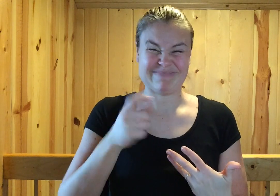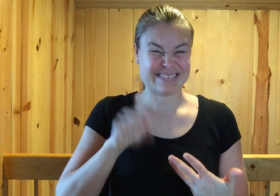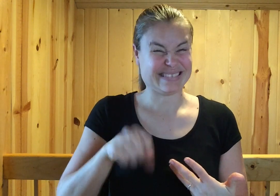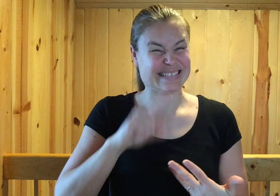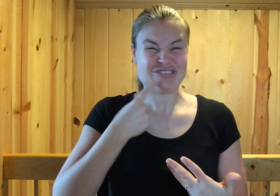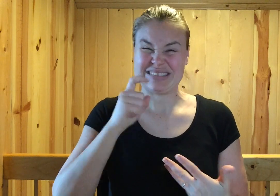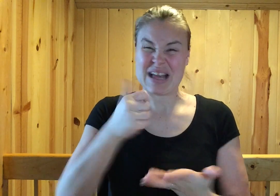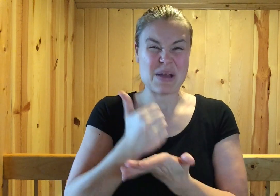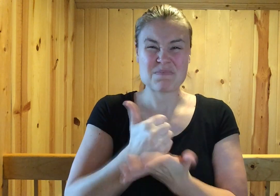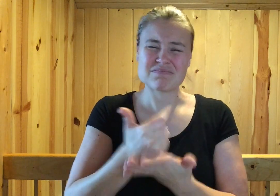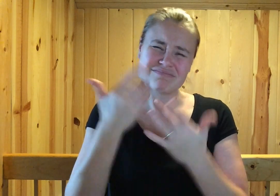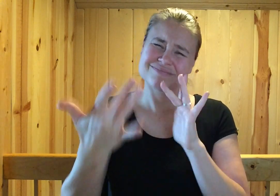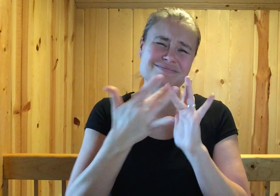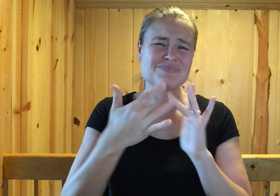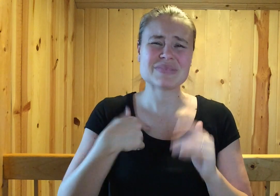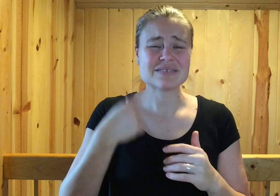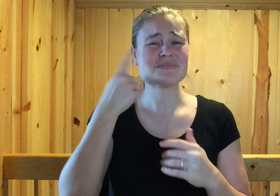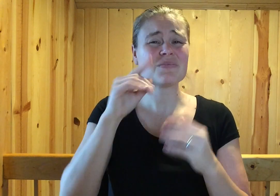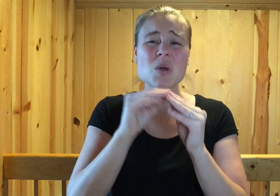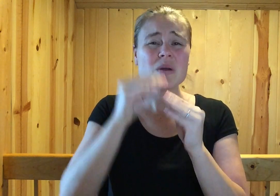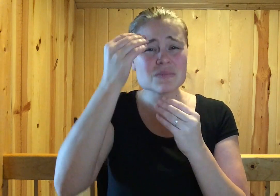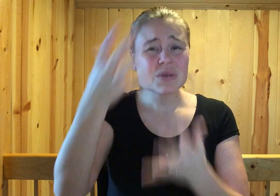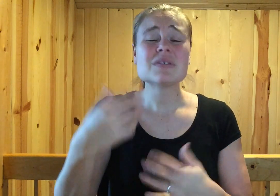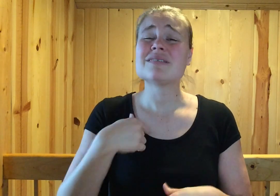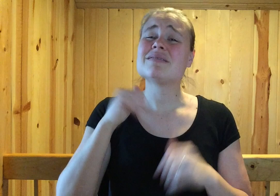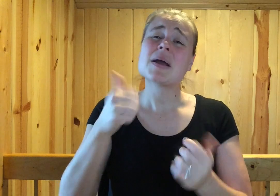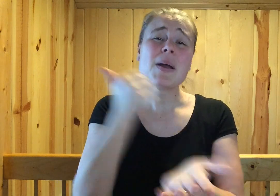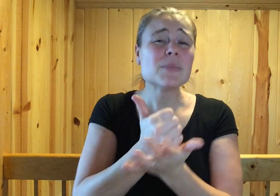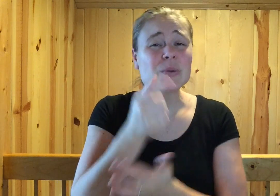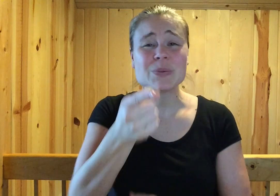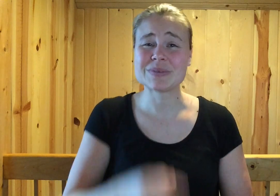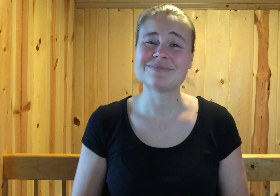If you feel that you need a help, feel free to contact me for more information. I can help you!